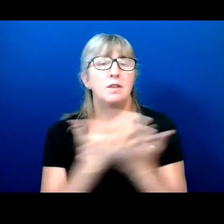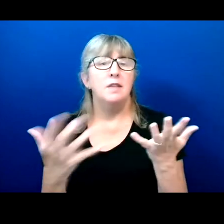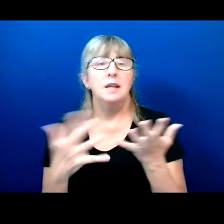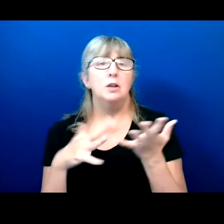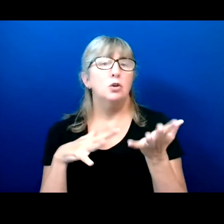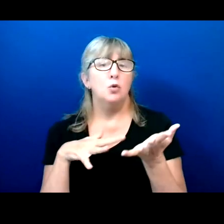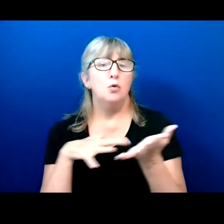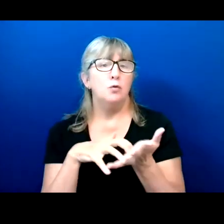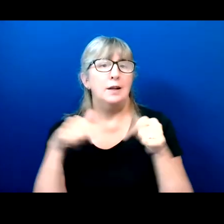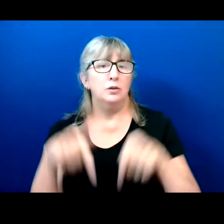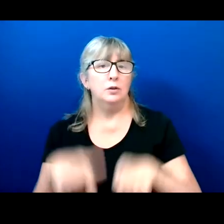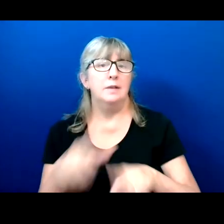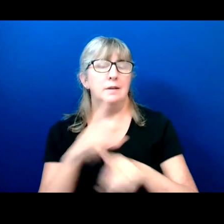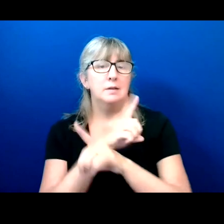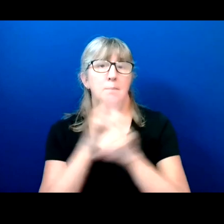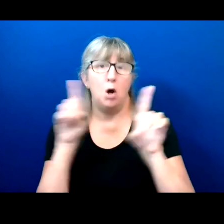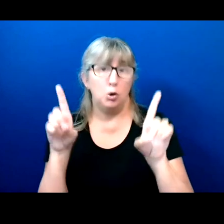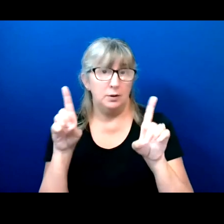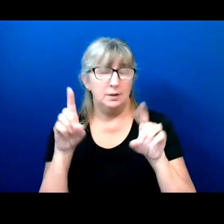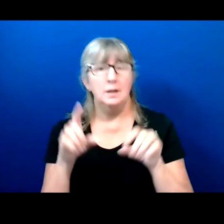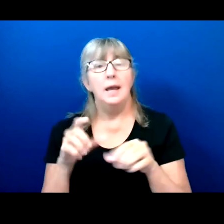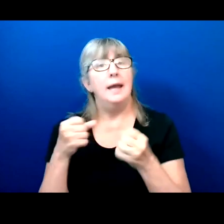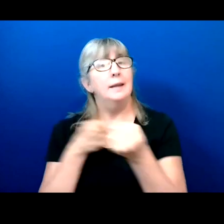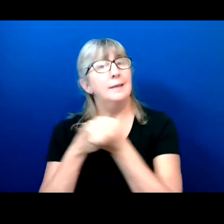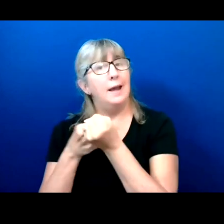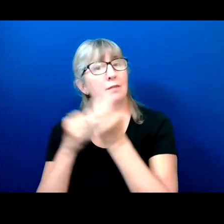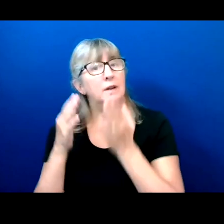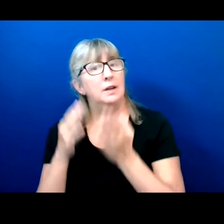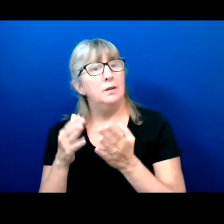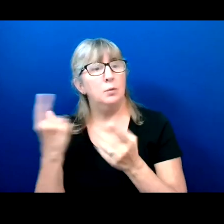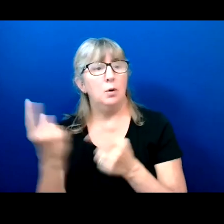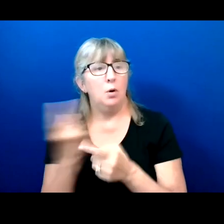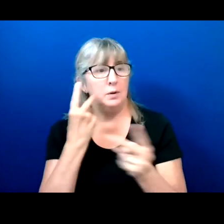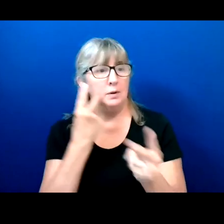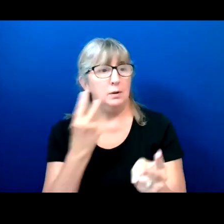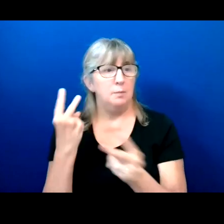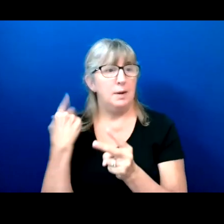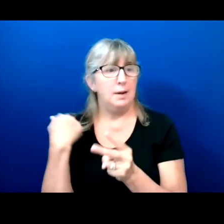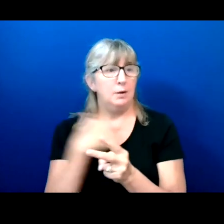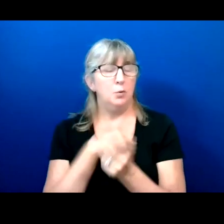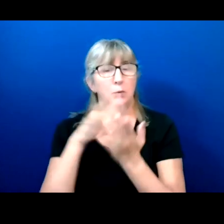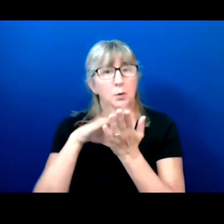And as advocates, we're always looking back at what we've learned and we're looking ahead